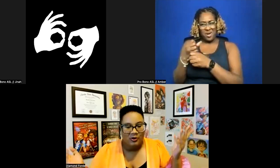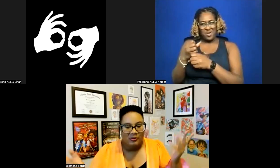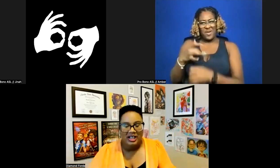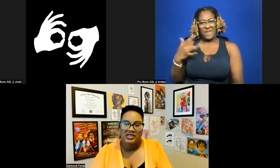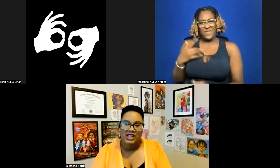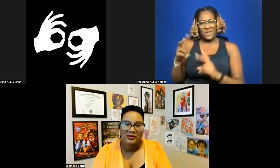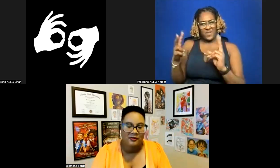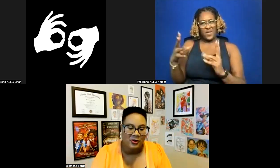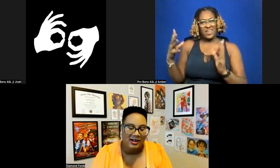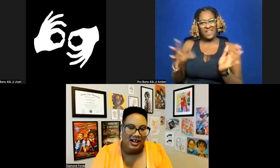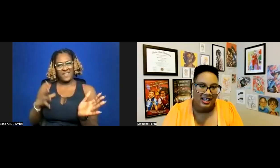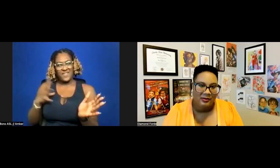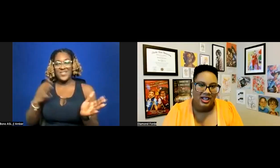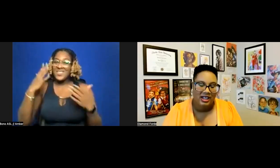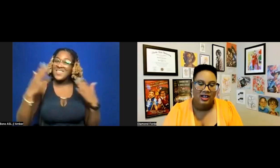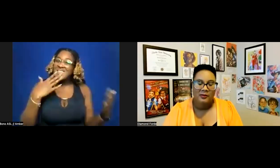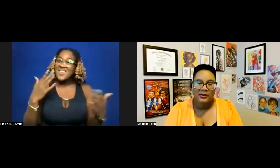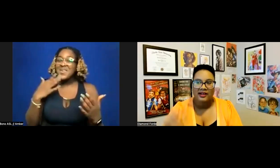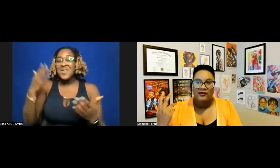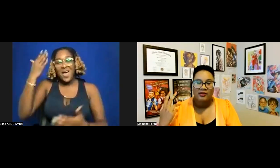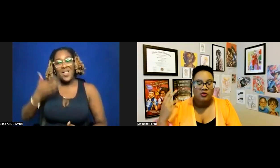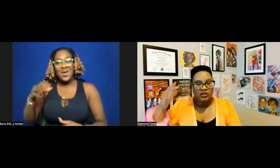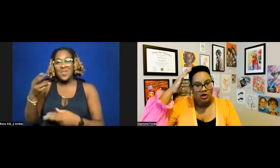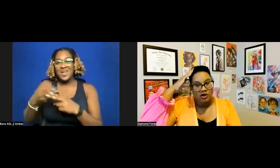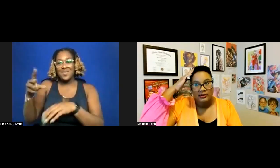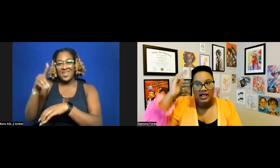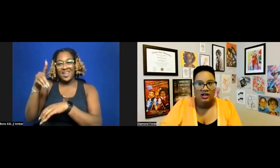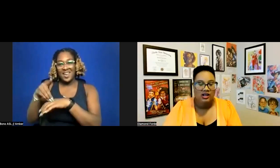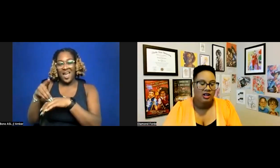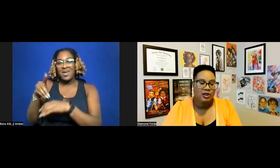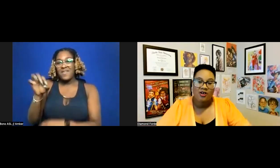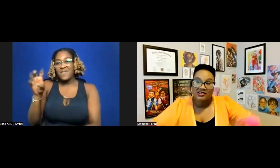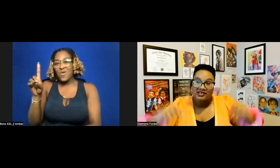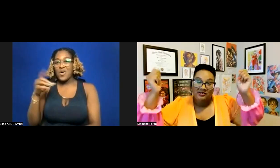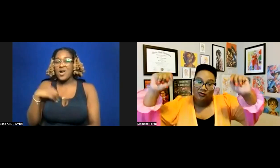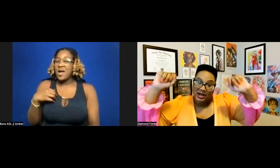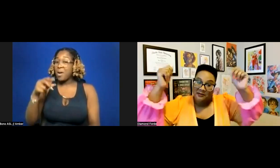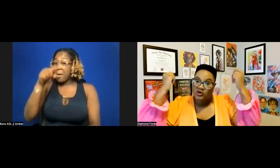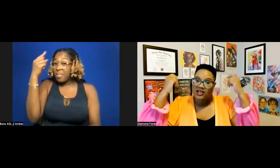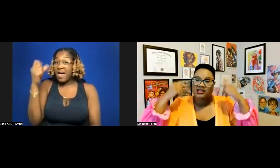my name is Diamond Forde. I am a black femme with short cropped hair, a long sleeve rainbow dress,